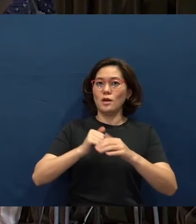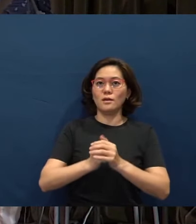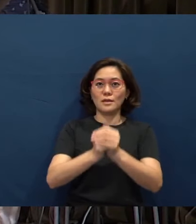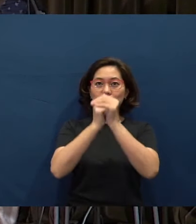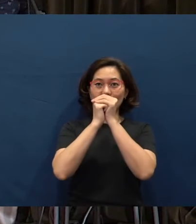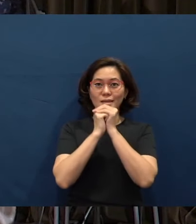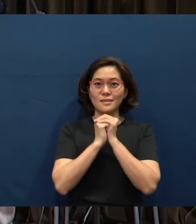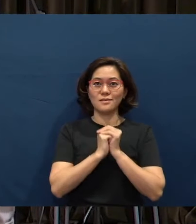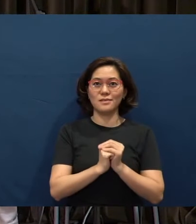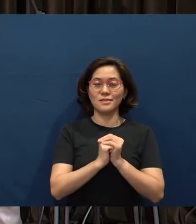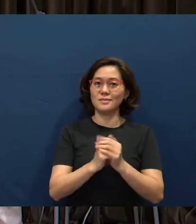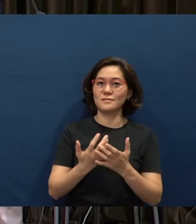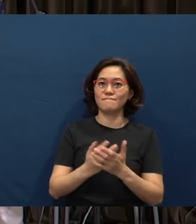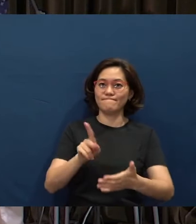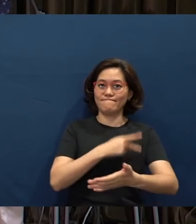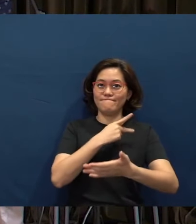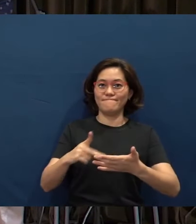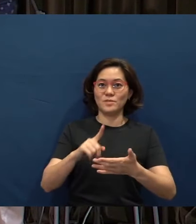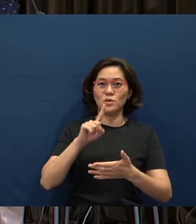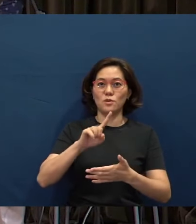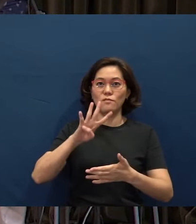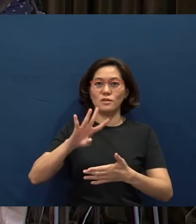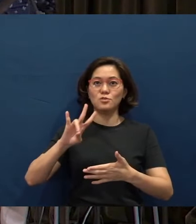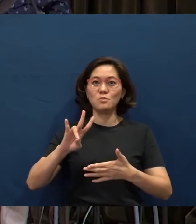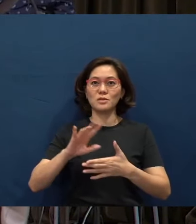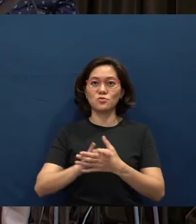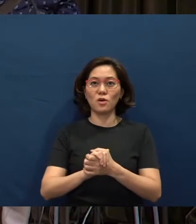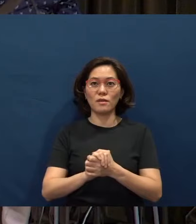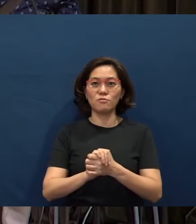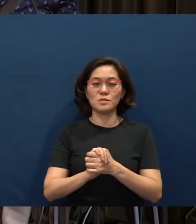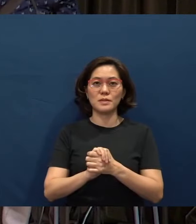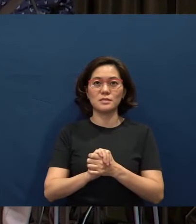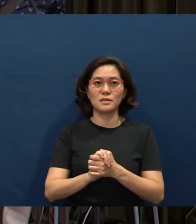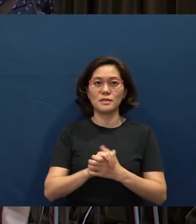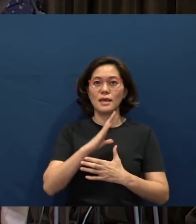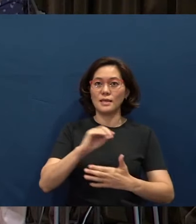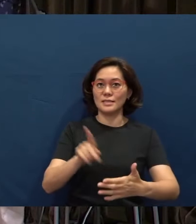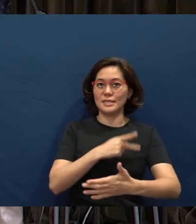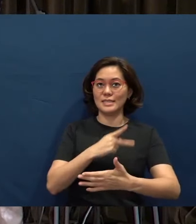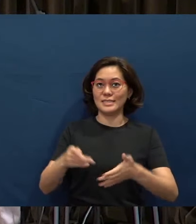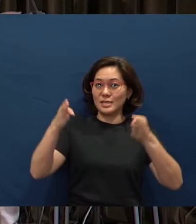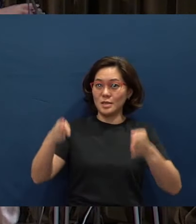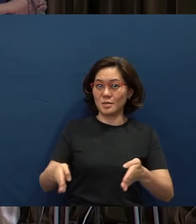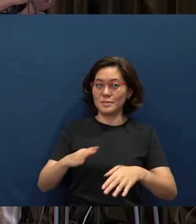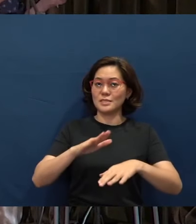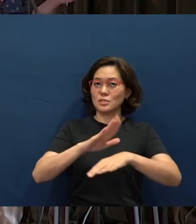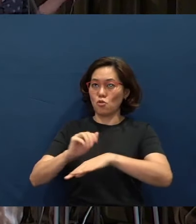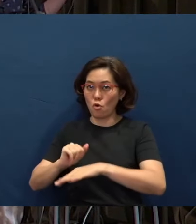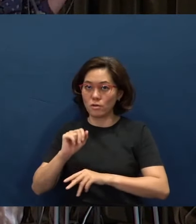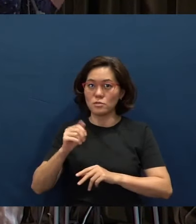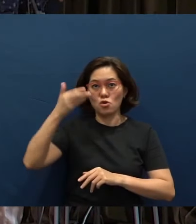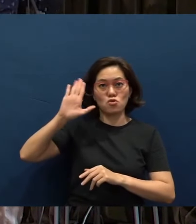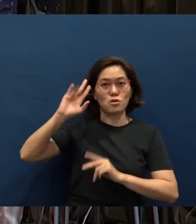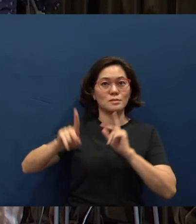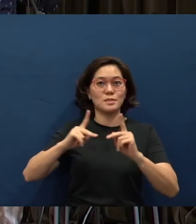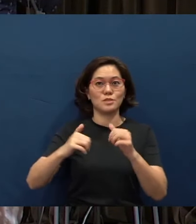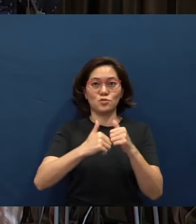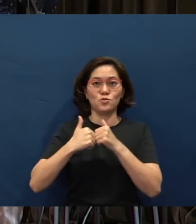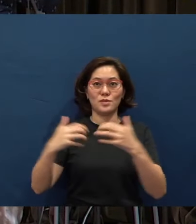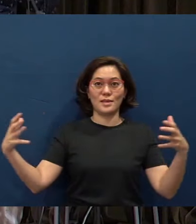I've chosen Psalms 147, and the psalmist calls the people of God together.